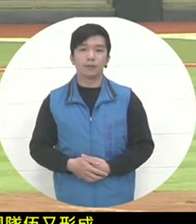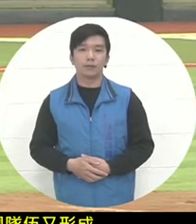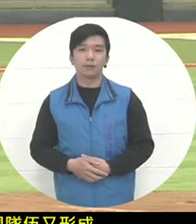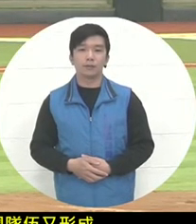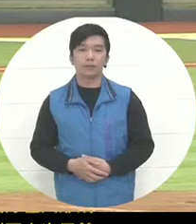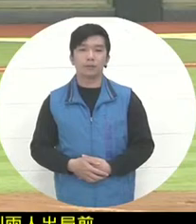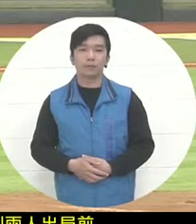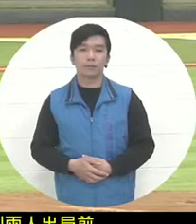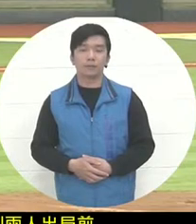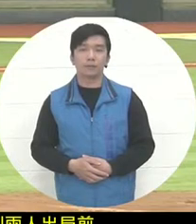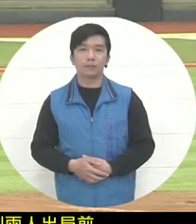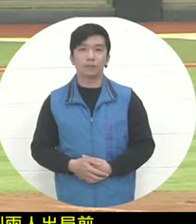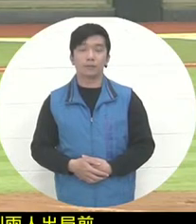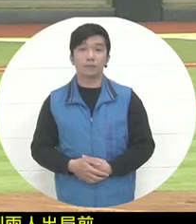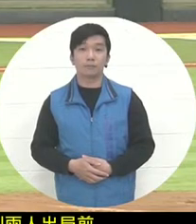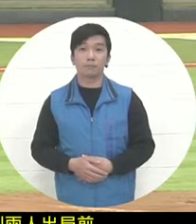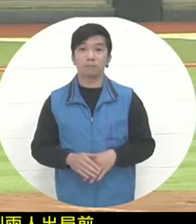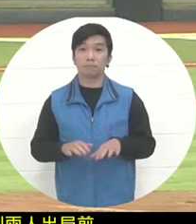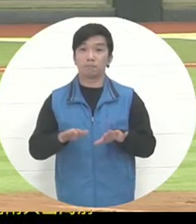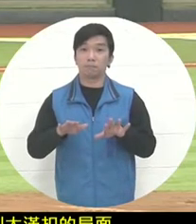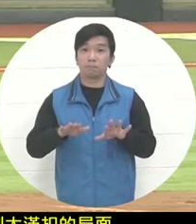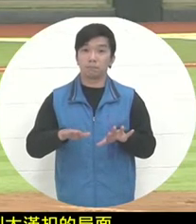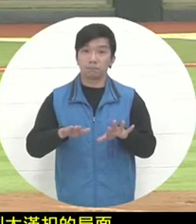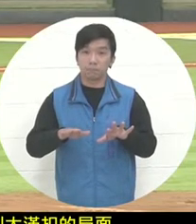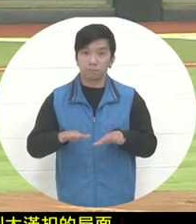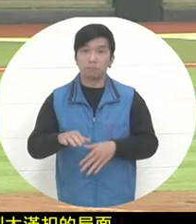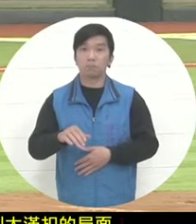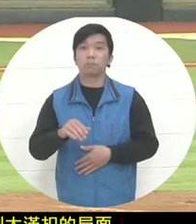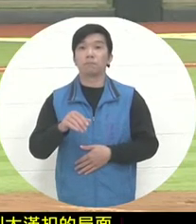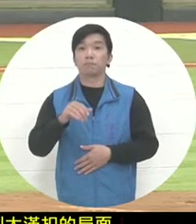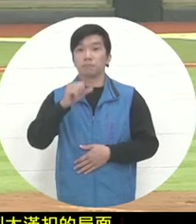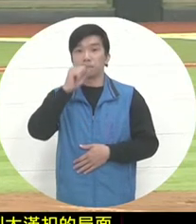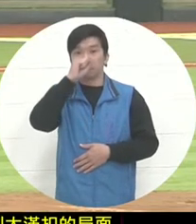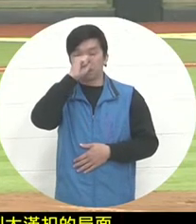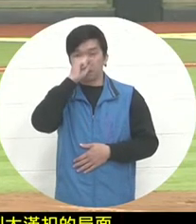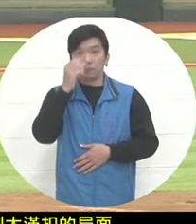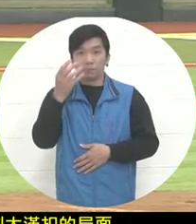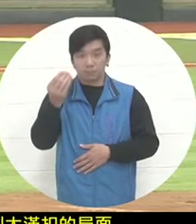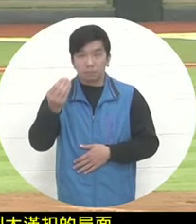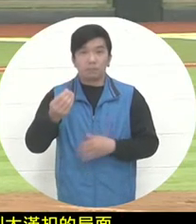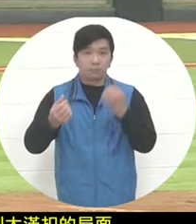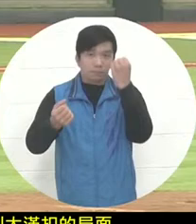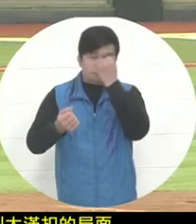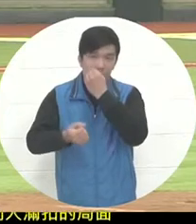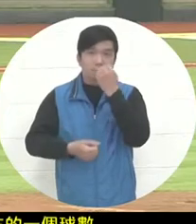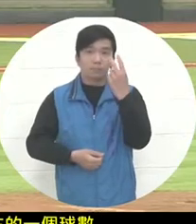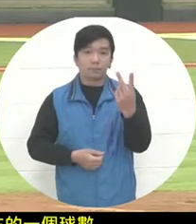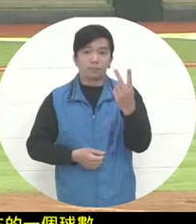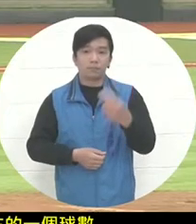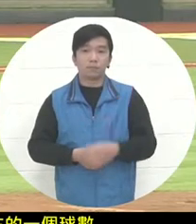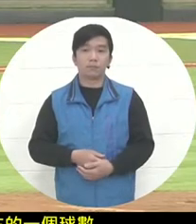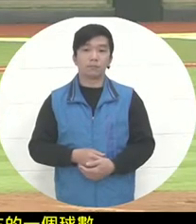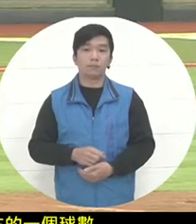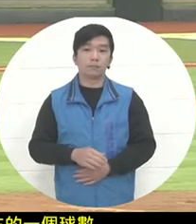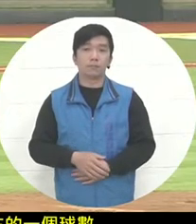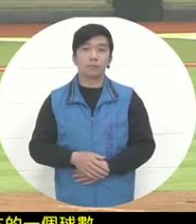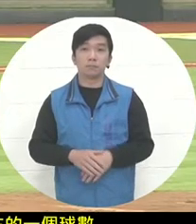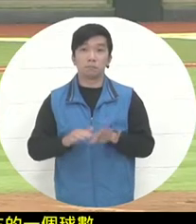the current ball number should be a bad ball with no good balls. Because the light signal only shows one bad ball